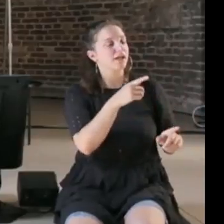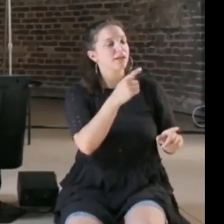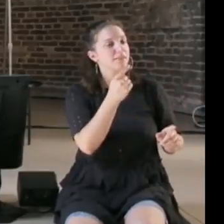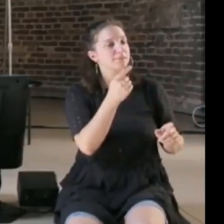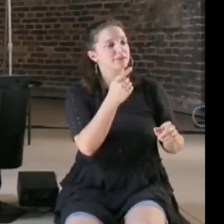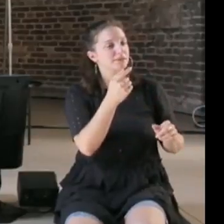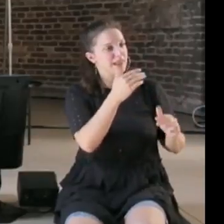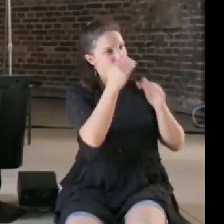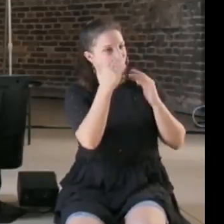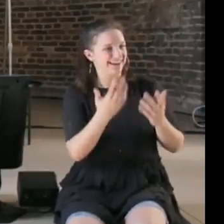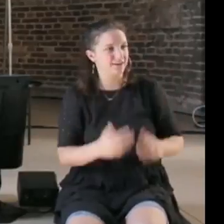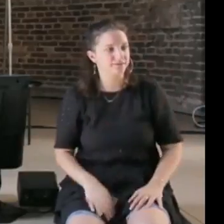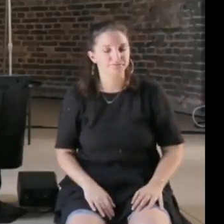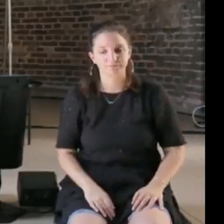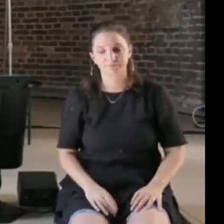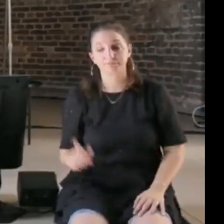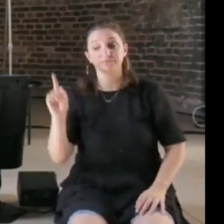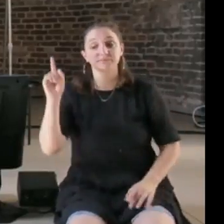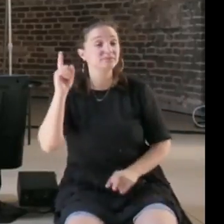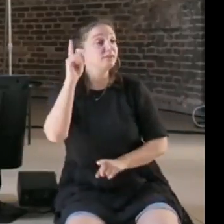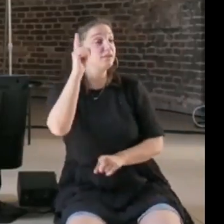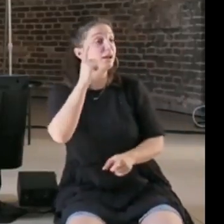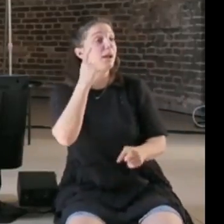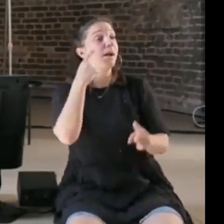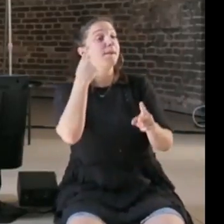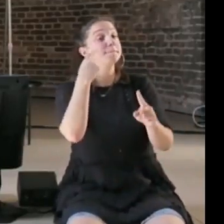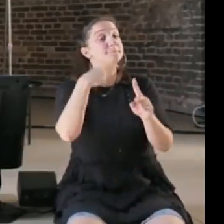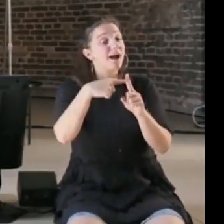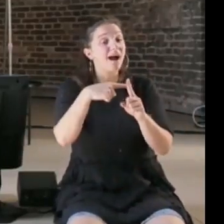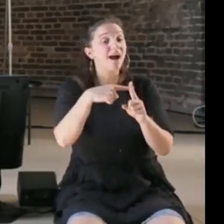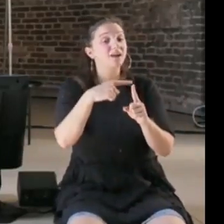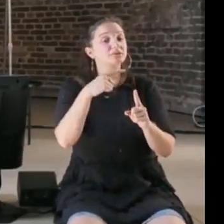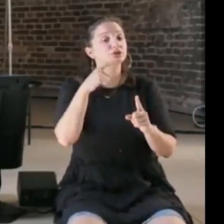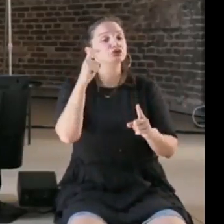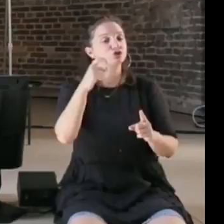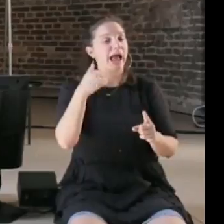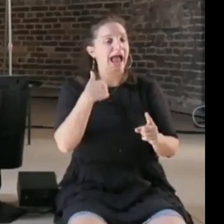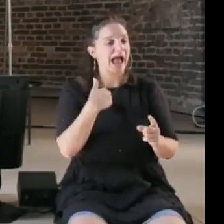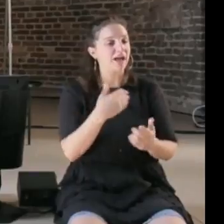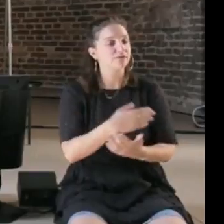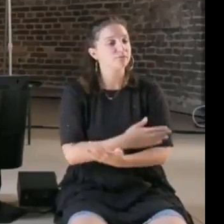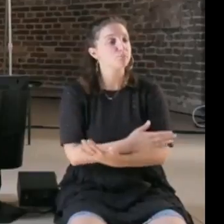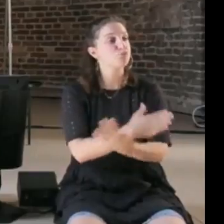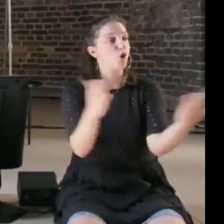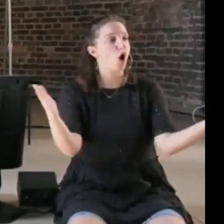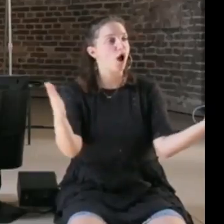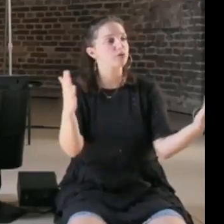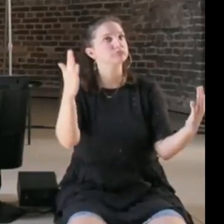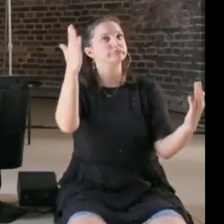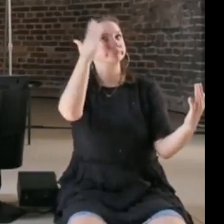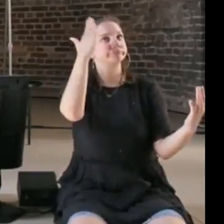the broad general public, a basic algorithmic understanding, I think we just got a teach